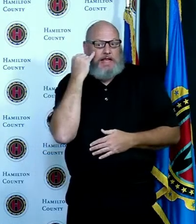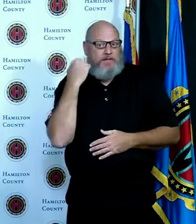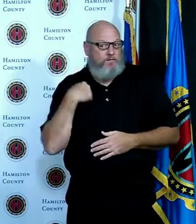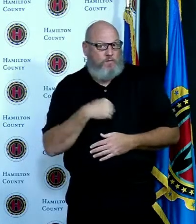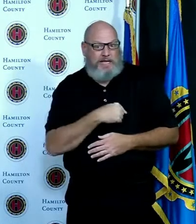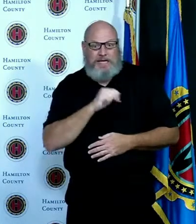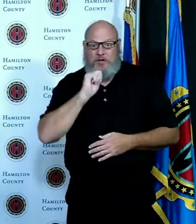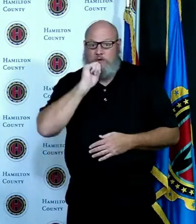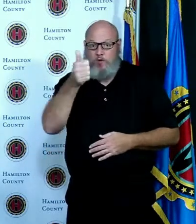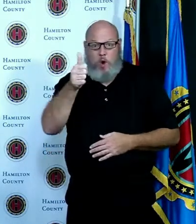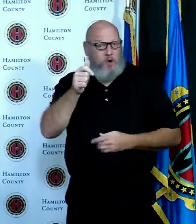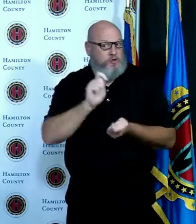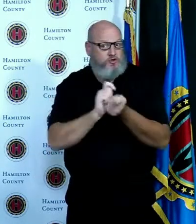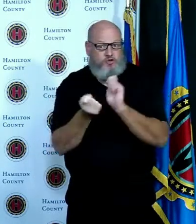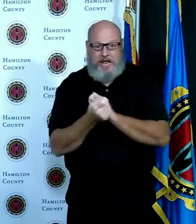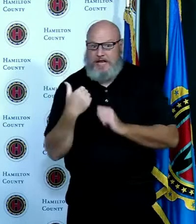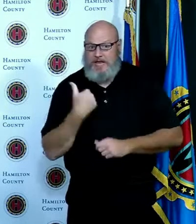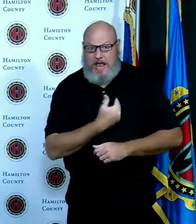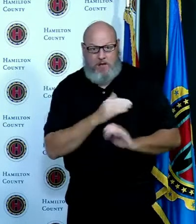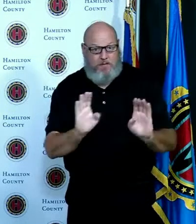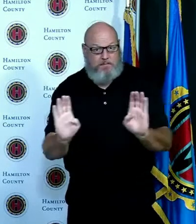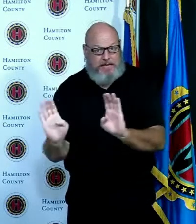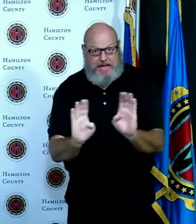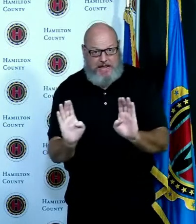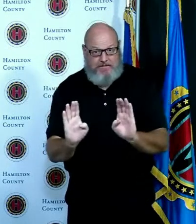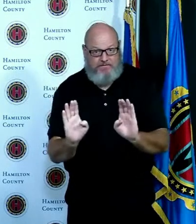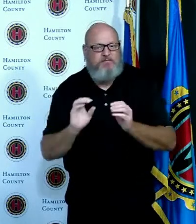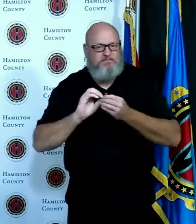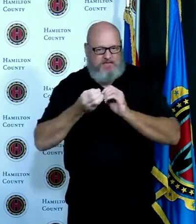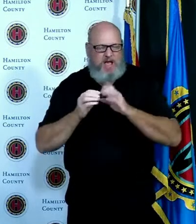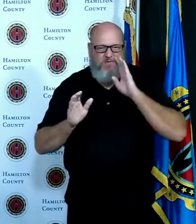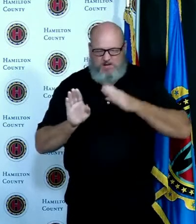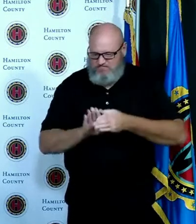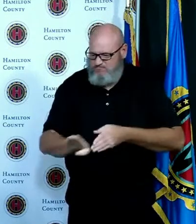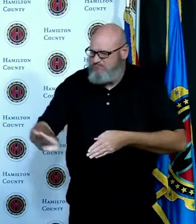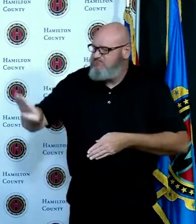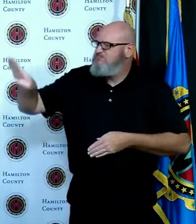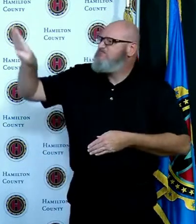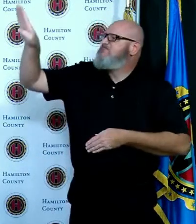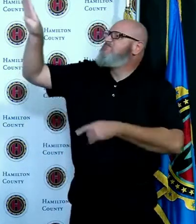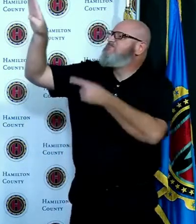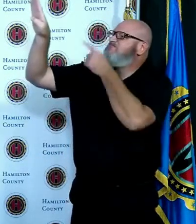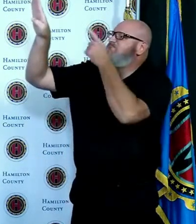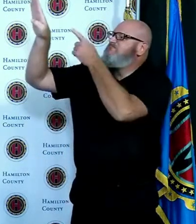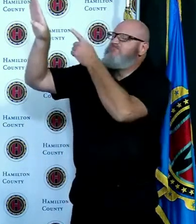so let's talk about the numbers so the number of positive cases of Covid-19 in Hamilton County